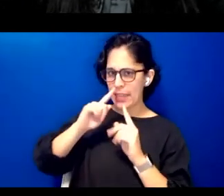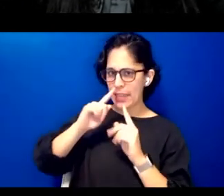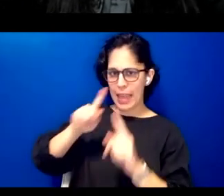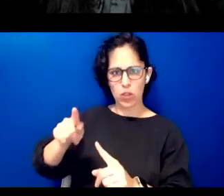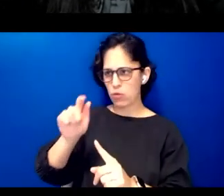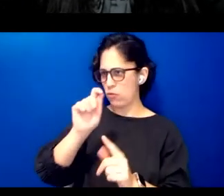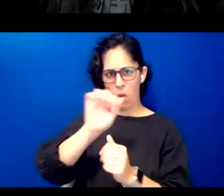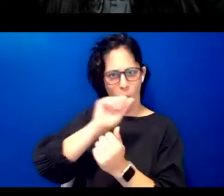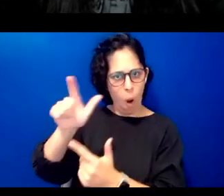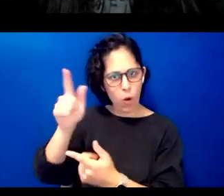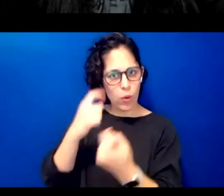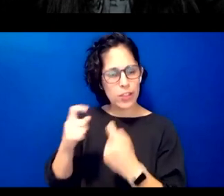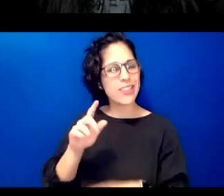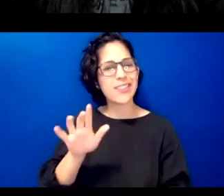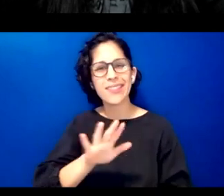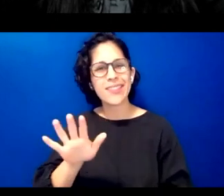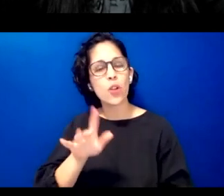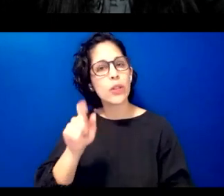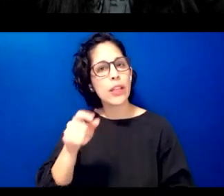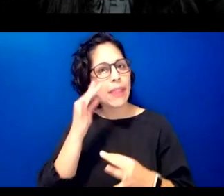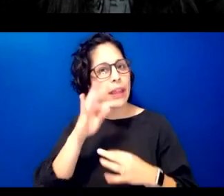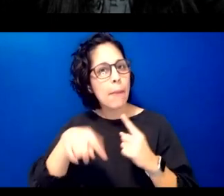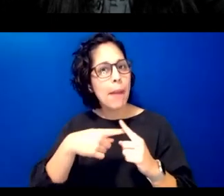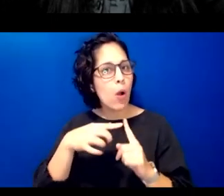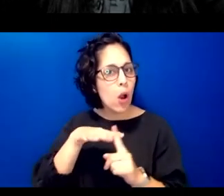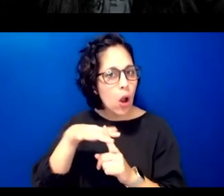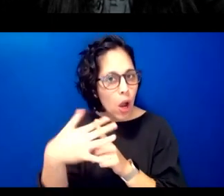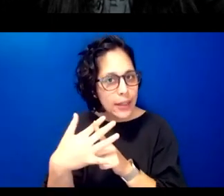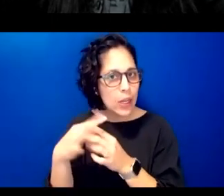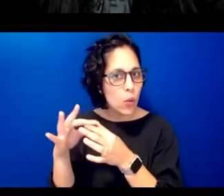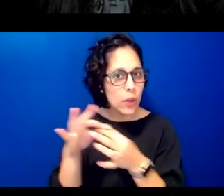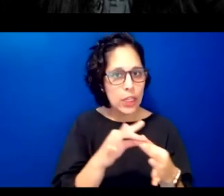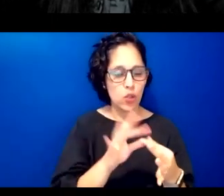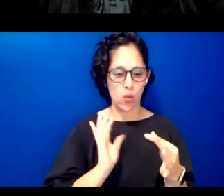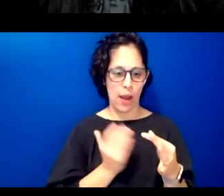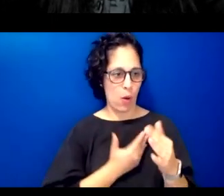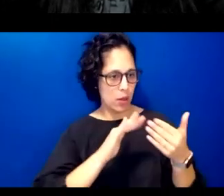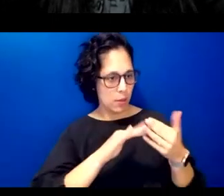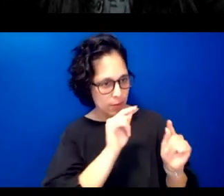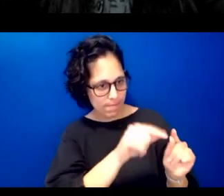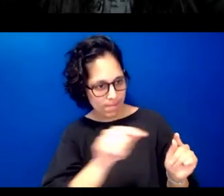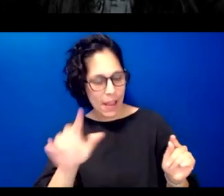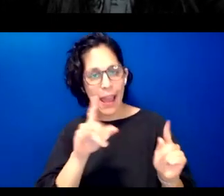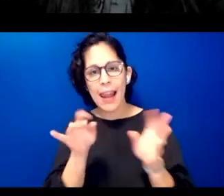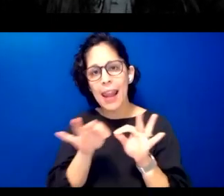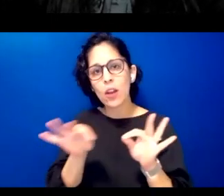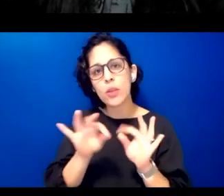these in context and in relation to our respective communities and language situations i also